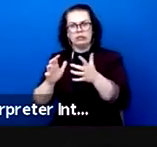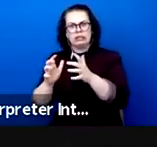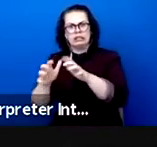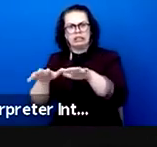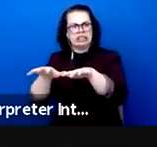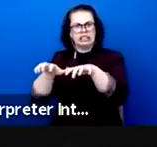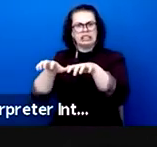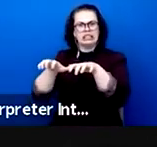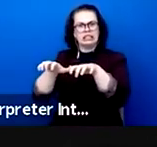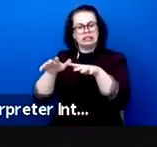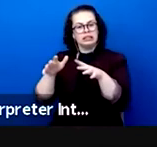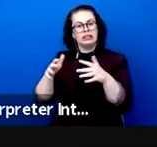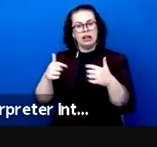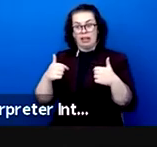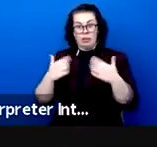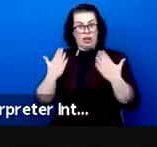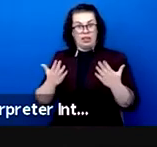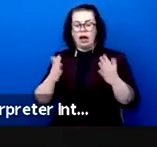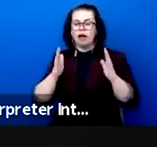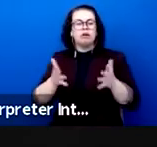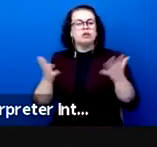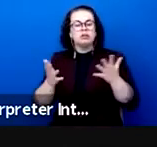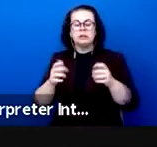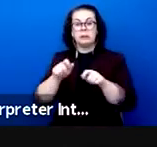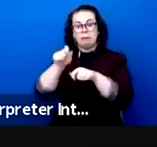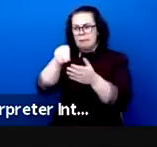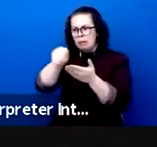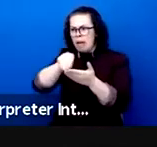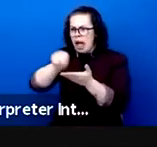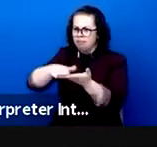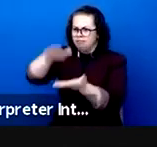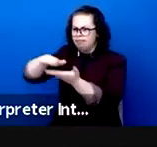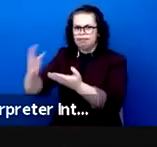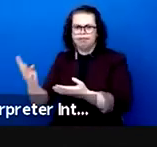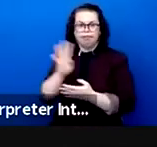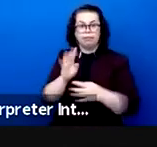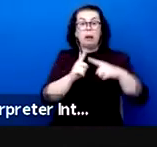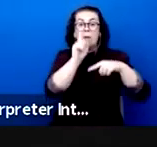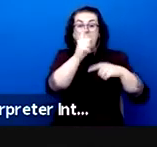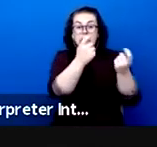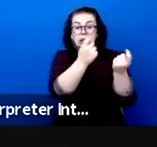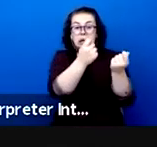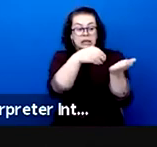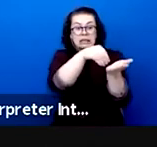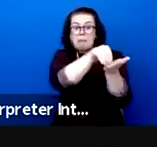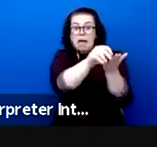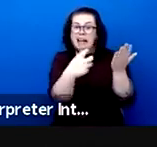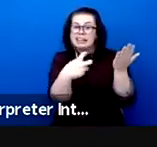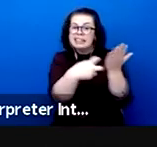incompressible costs and constrained ticketing revenues with limited audience